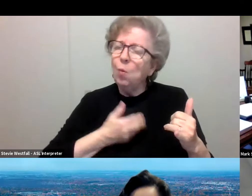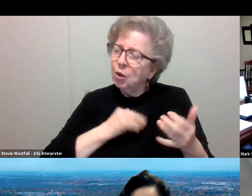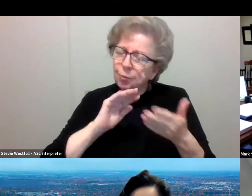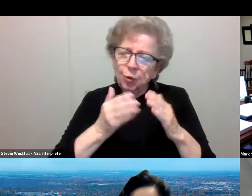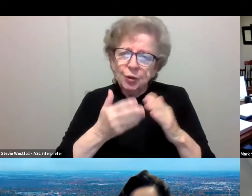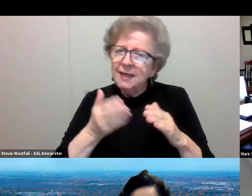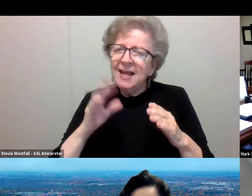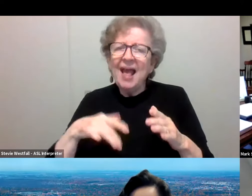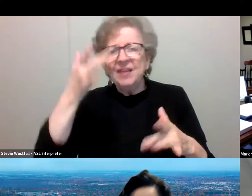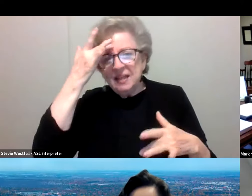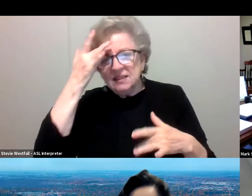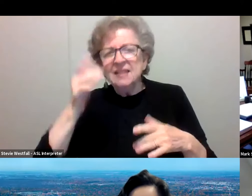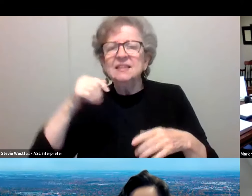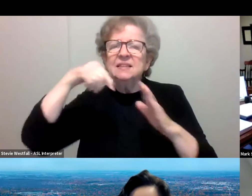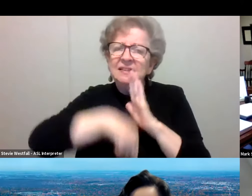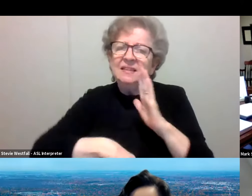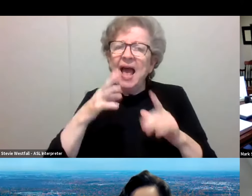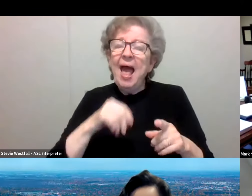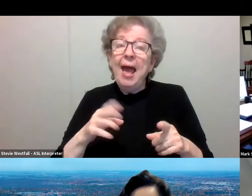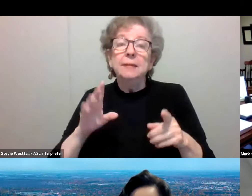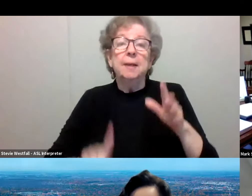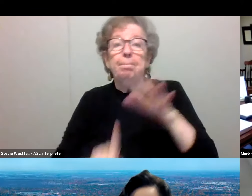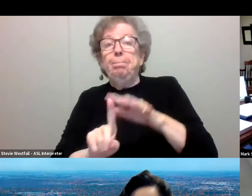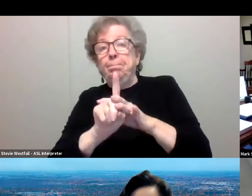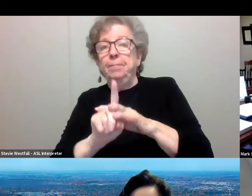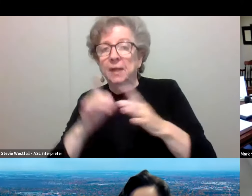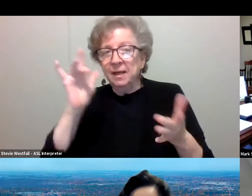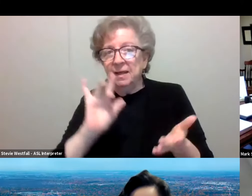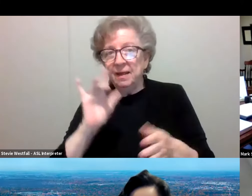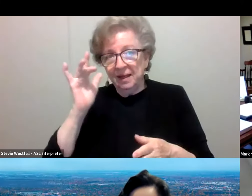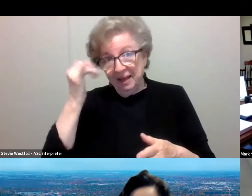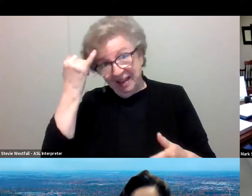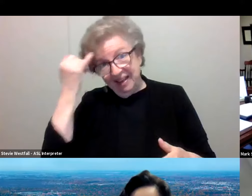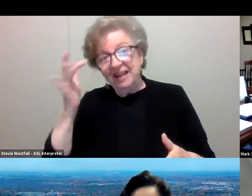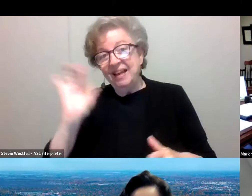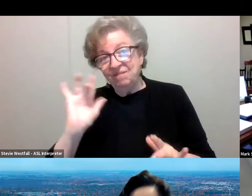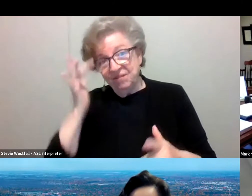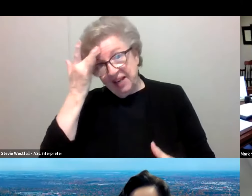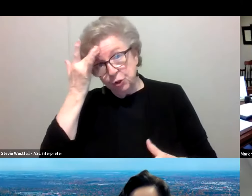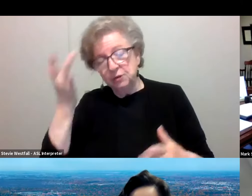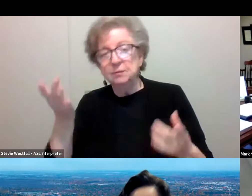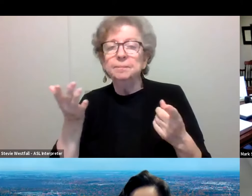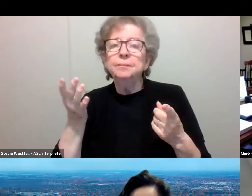and what we know about breakthrough infections? Sure, and good morning. Well, you know,